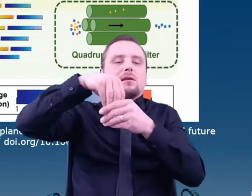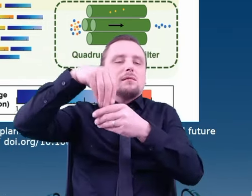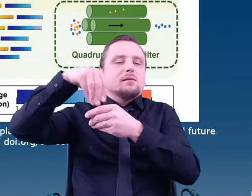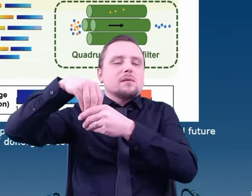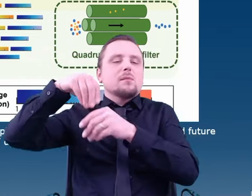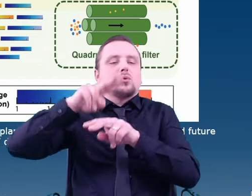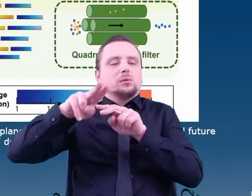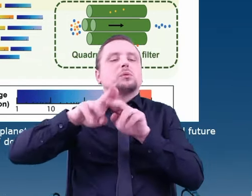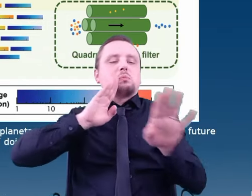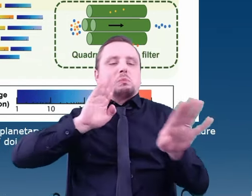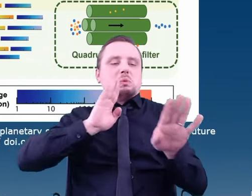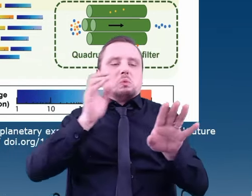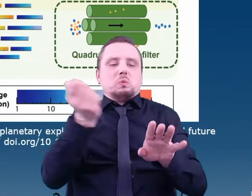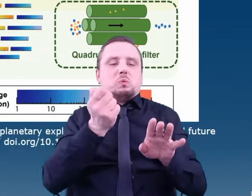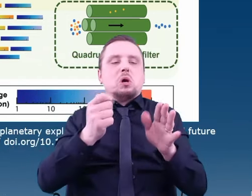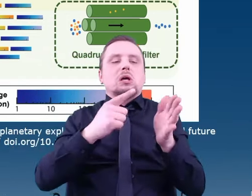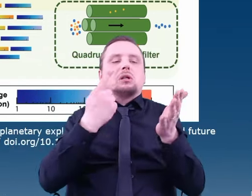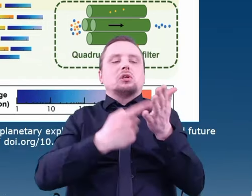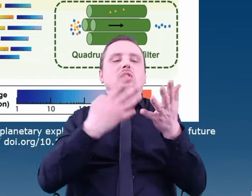These devices have been used since the 1970s,